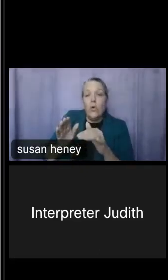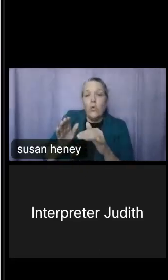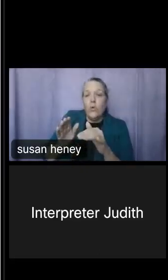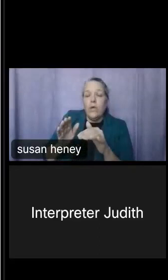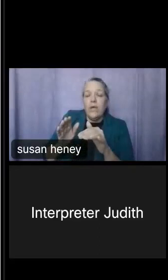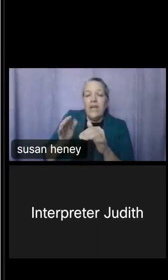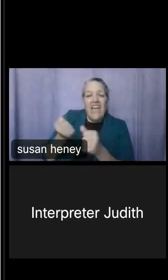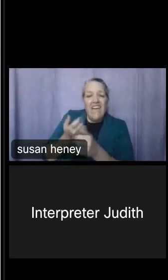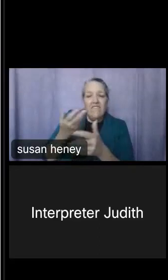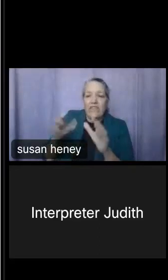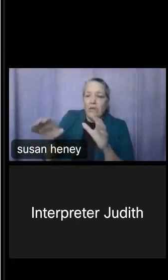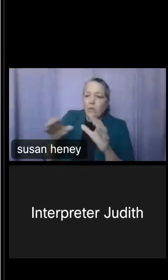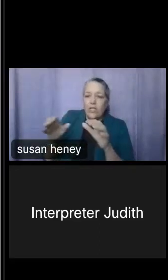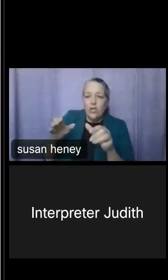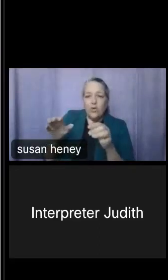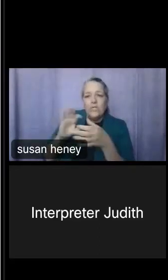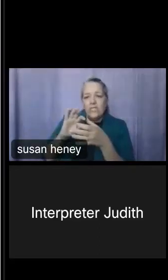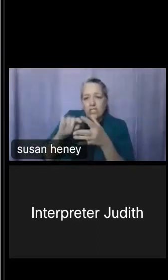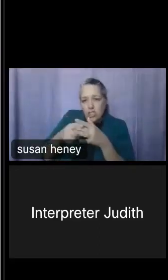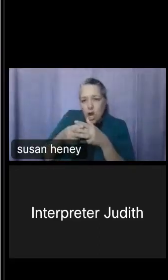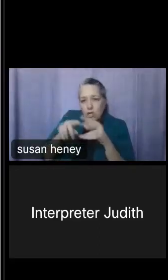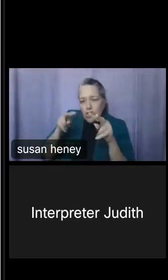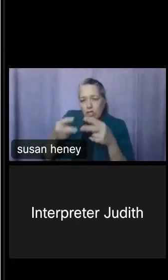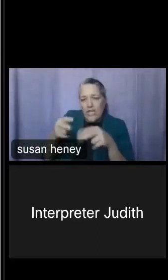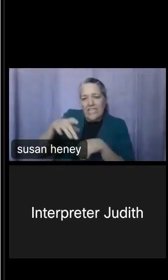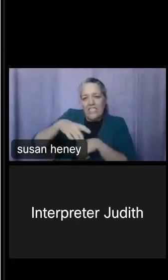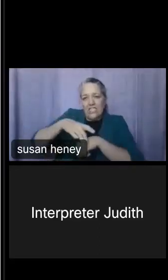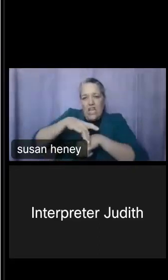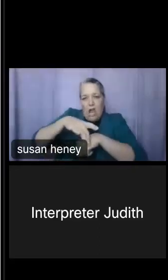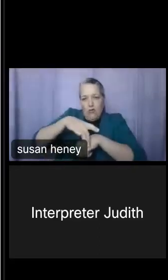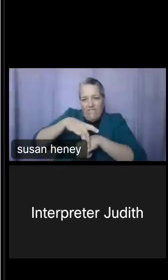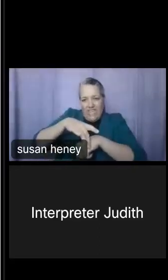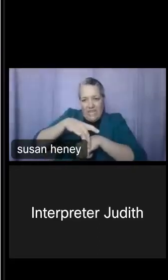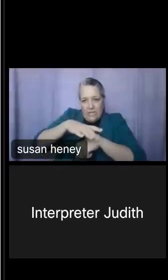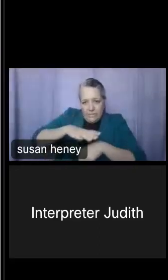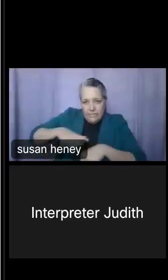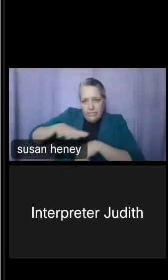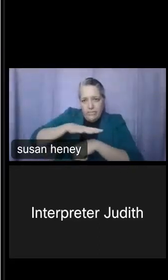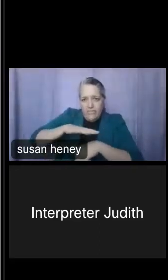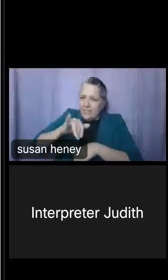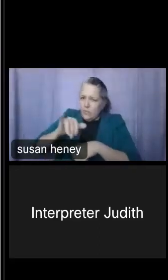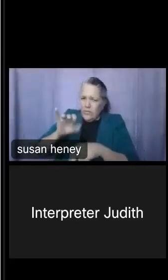conversation on geography. Our geography is really key to what we do. So as you see here,